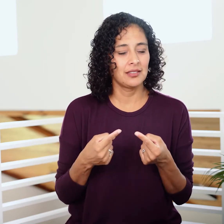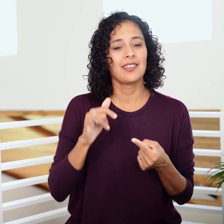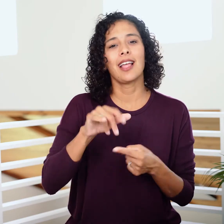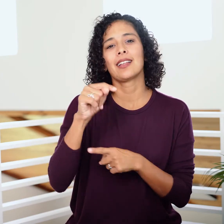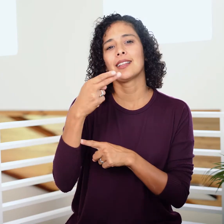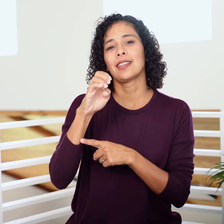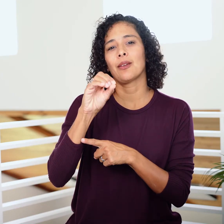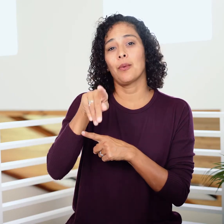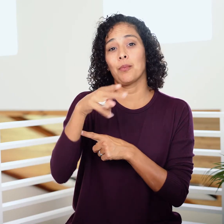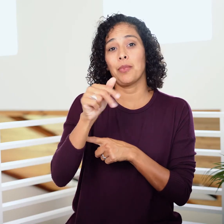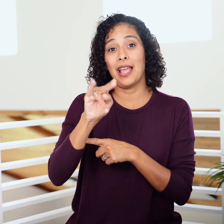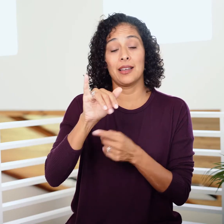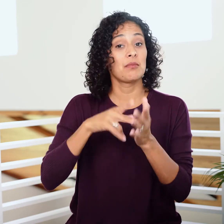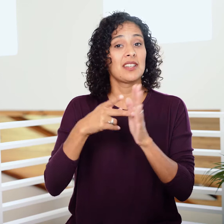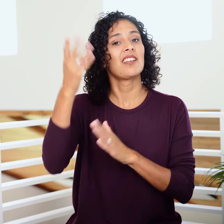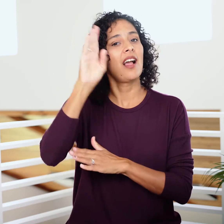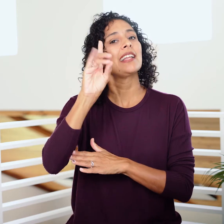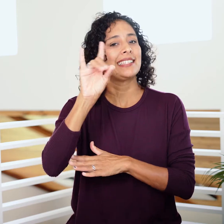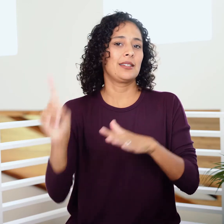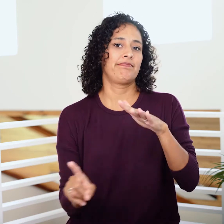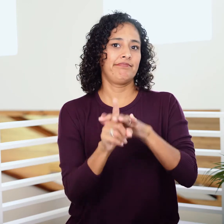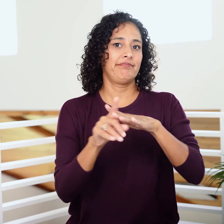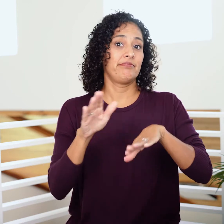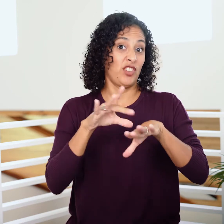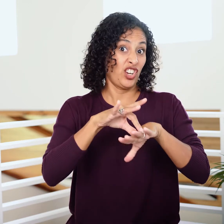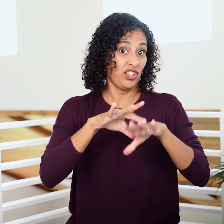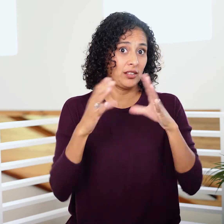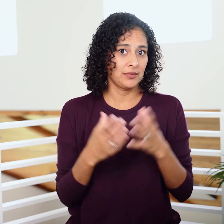This is another theophany, an appearance of God on earth.